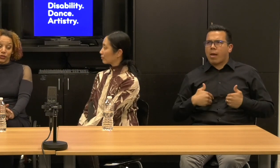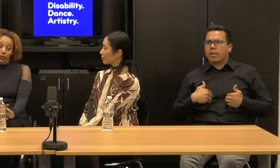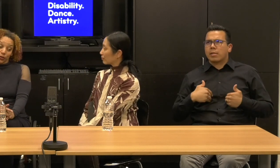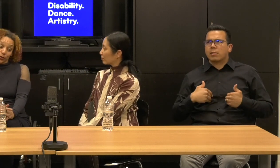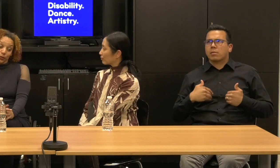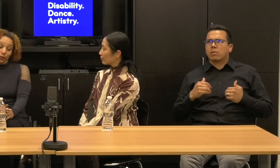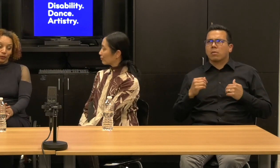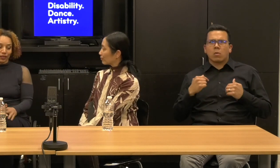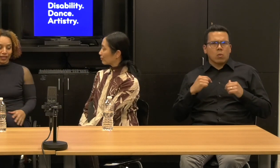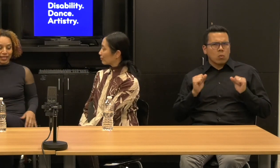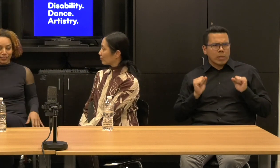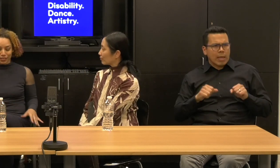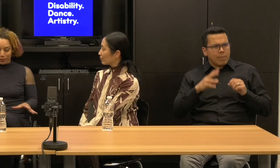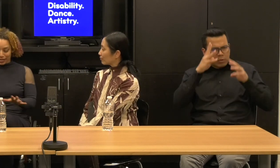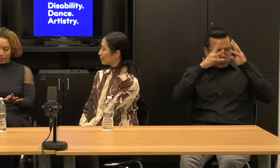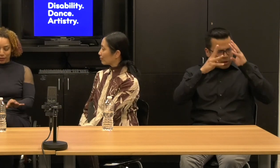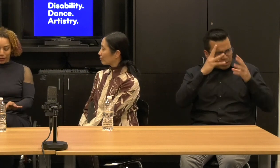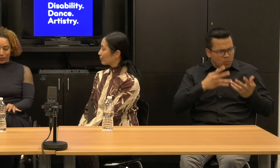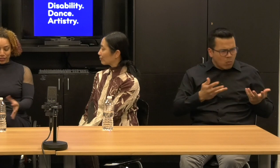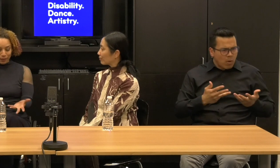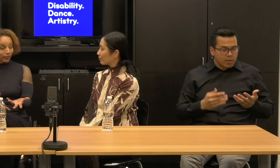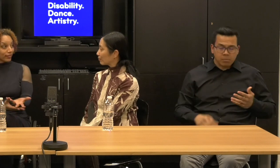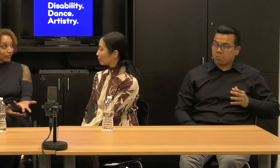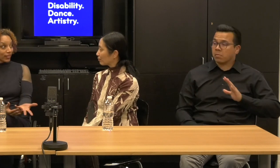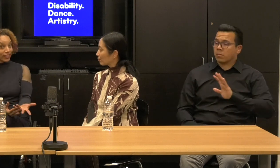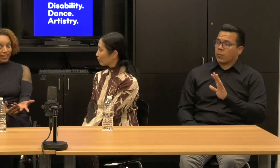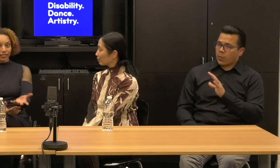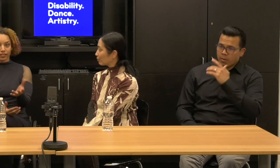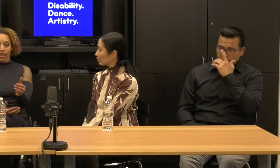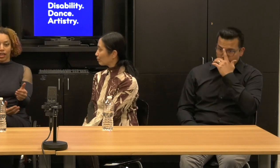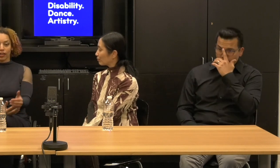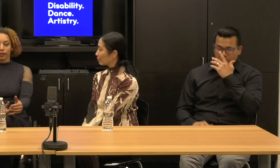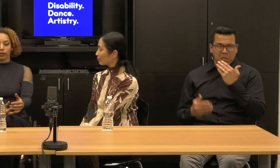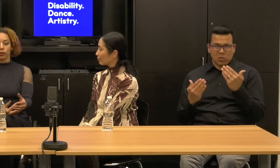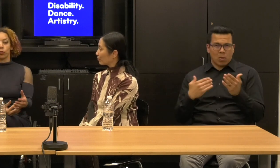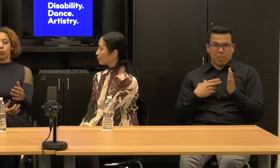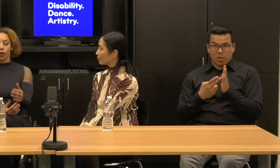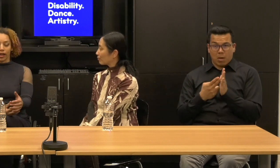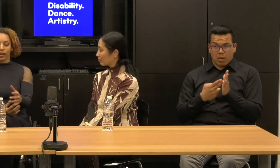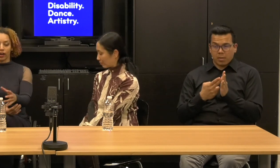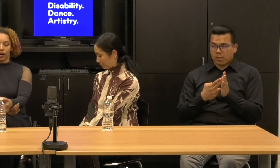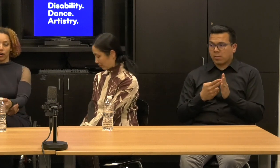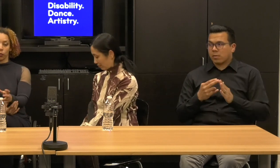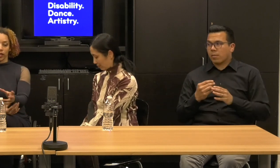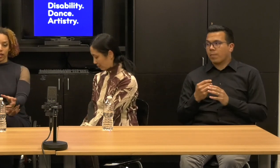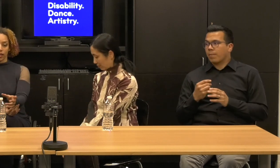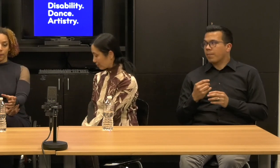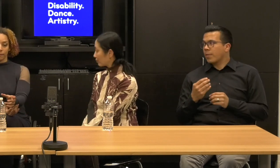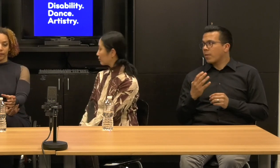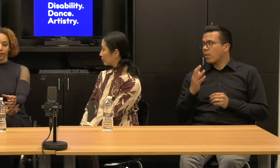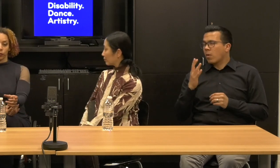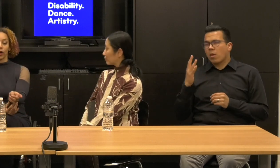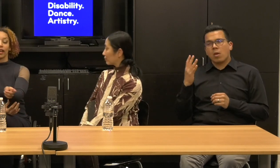Alice: So let's just, let's be honest about this, right, that say like why are we, why